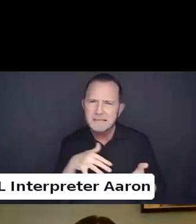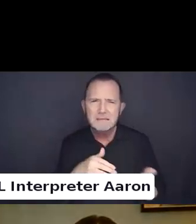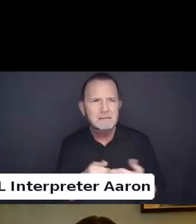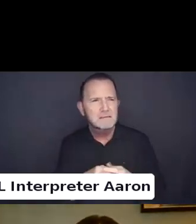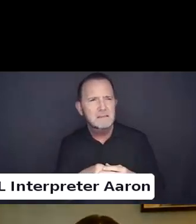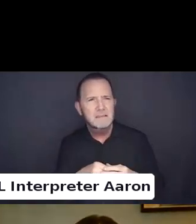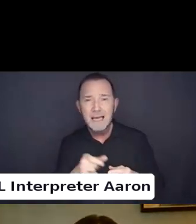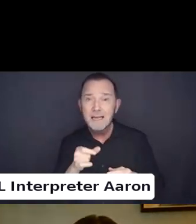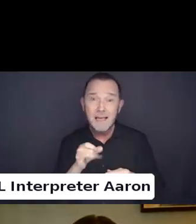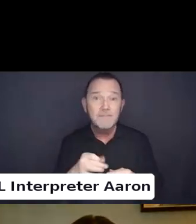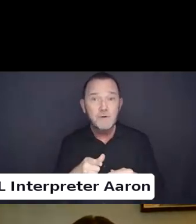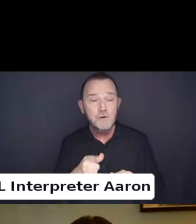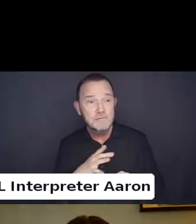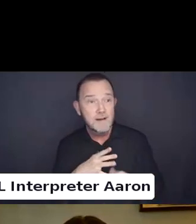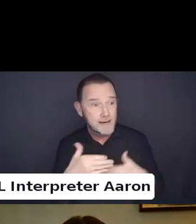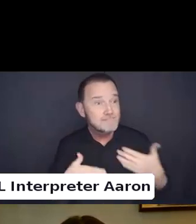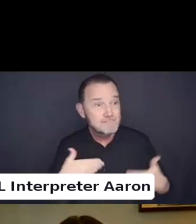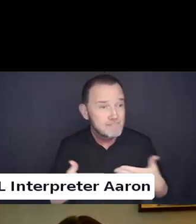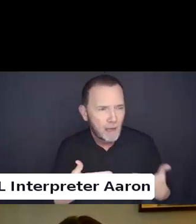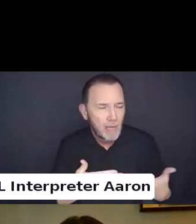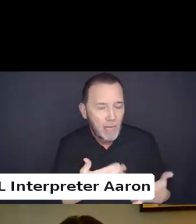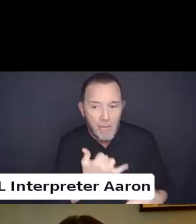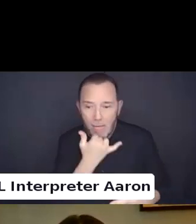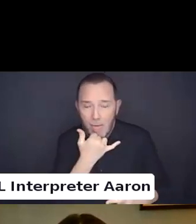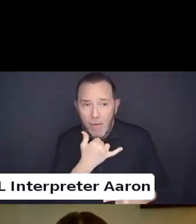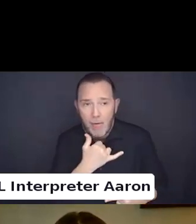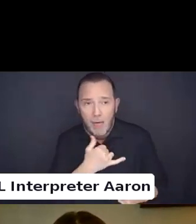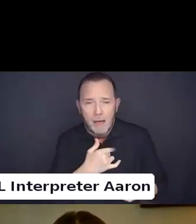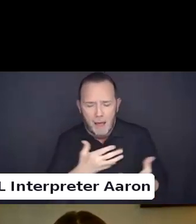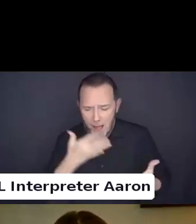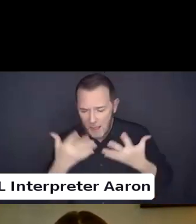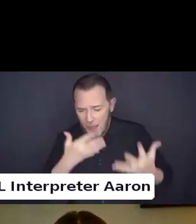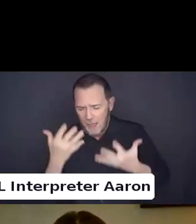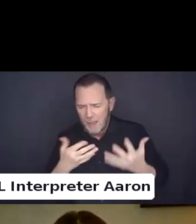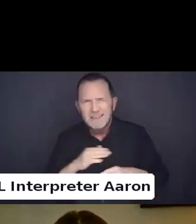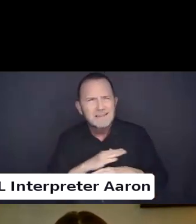Be open to the fact that you are going to make mistakes. As you learn.